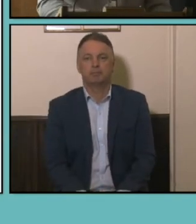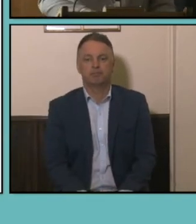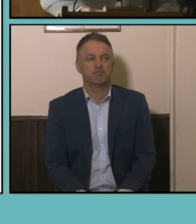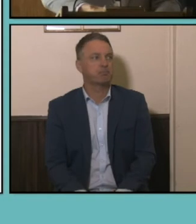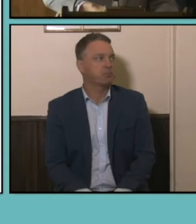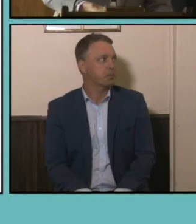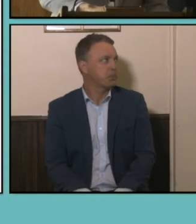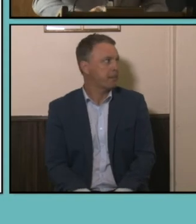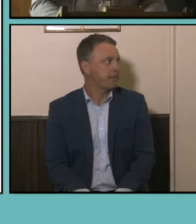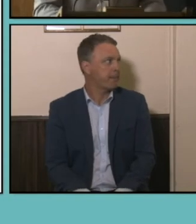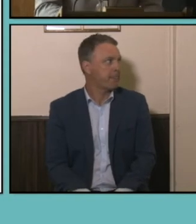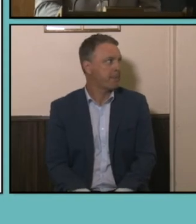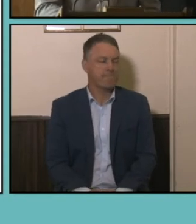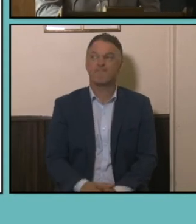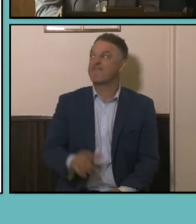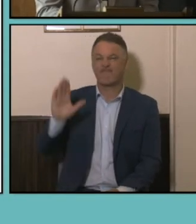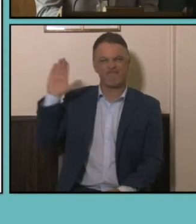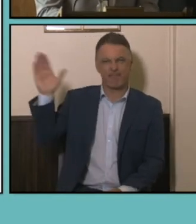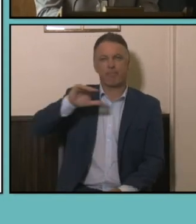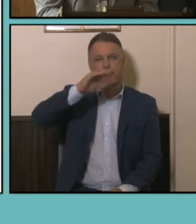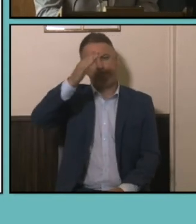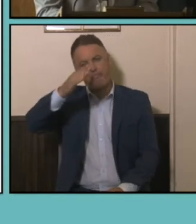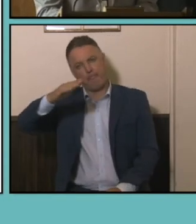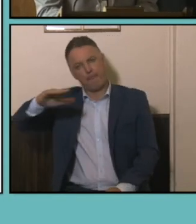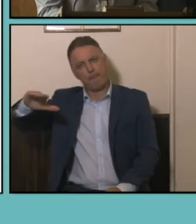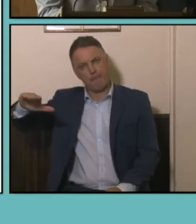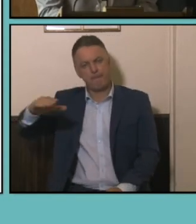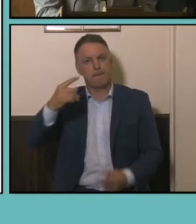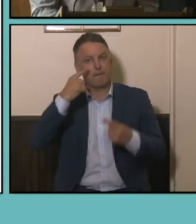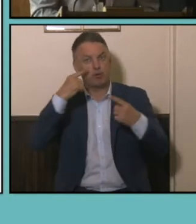and just around that out further this shows how that age distribution has